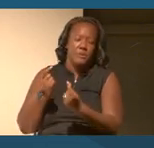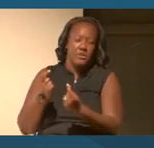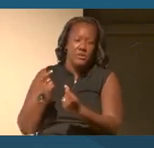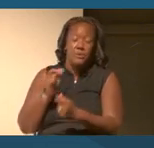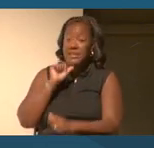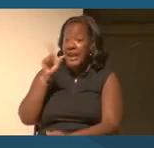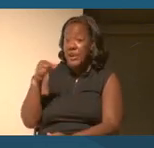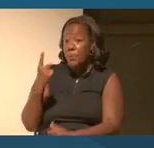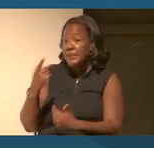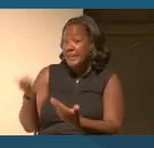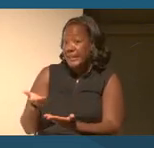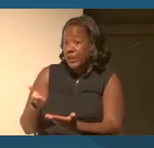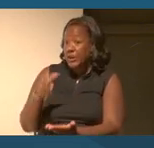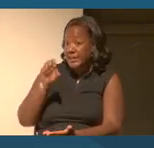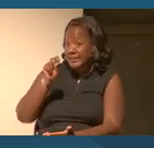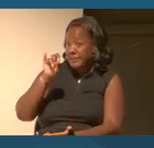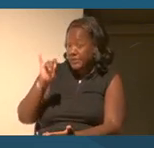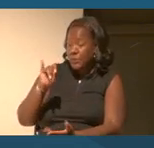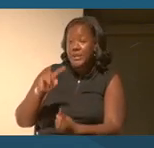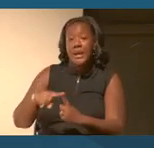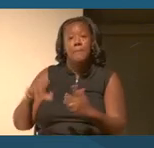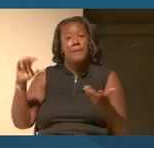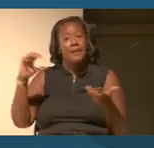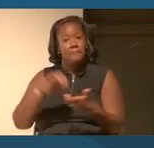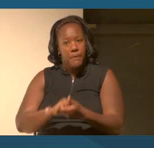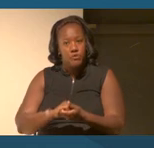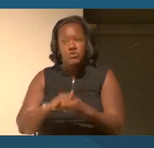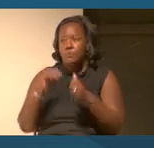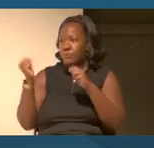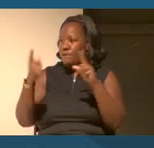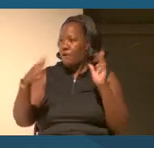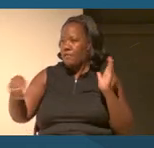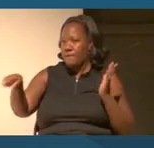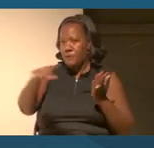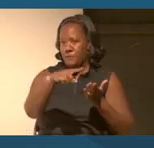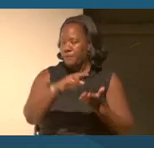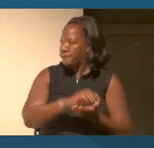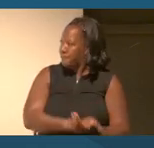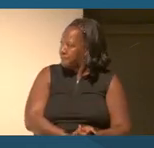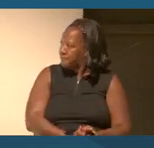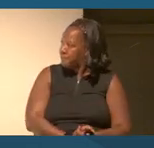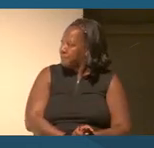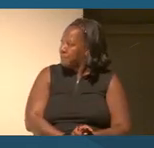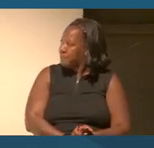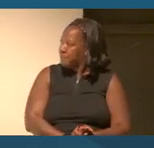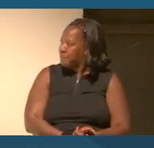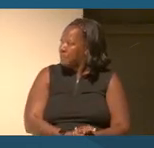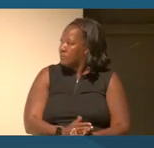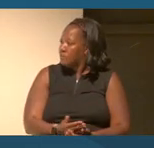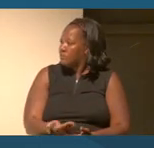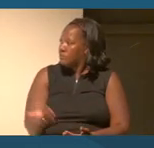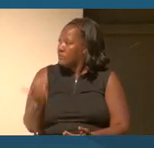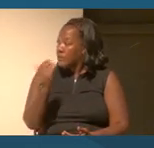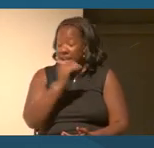within Smithsonian, but in partnership with all of you. And Anthea, I wanted to ask you, we are in